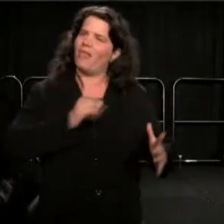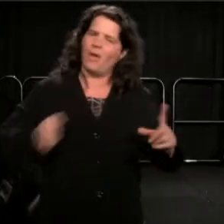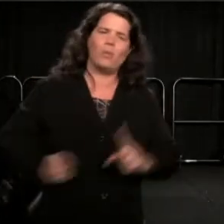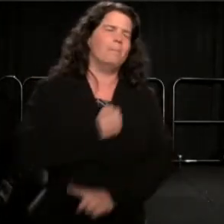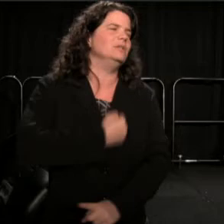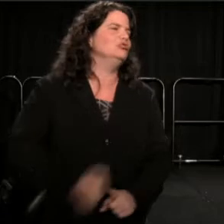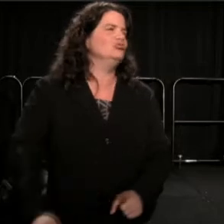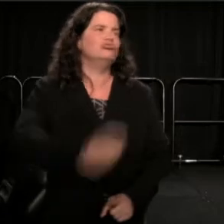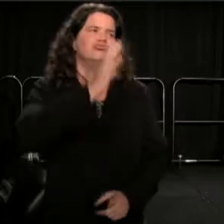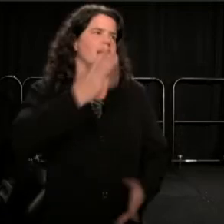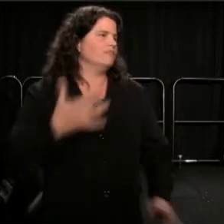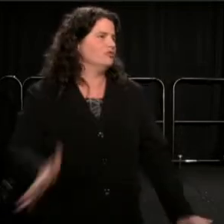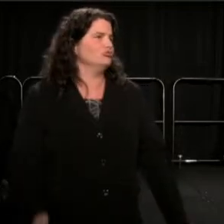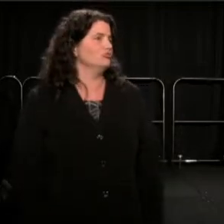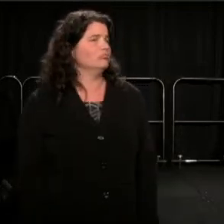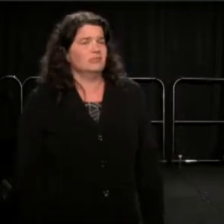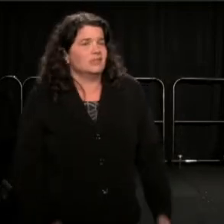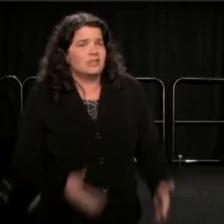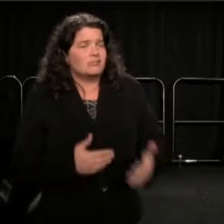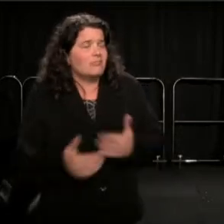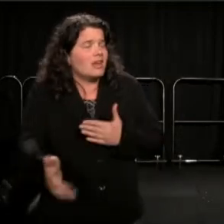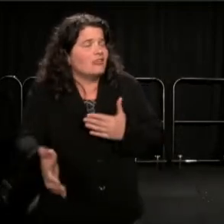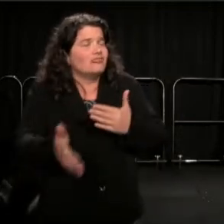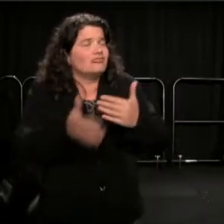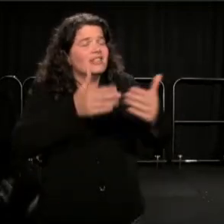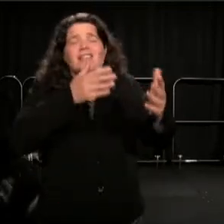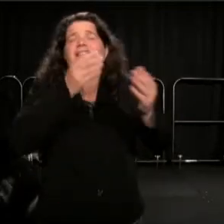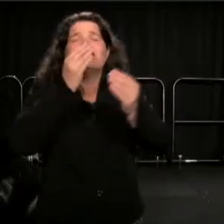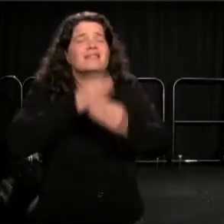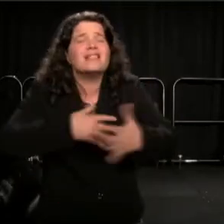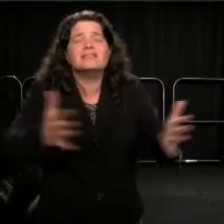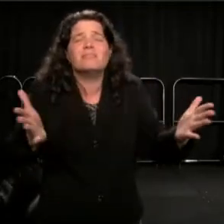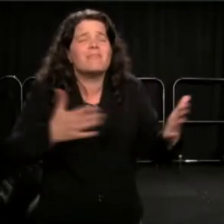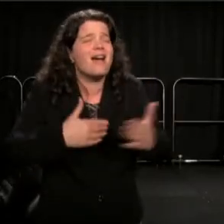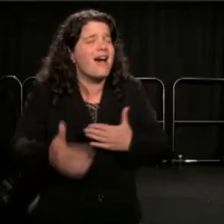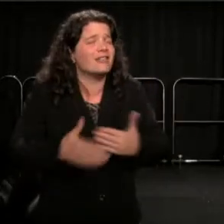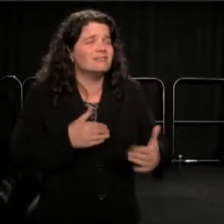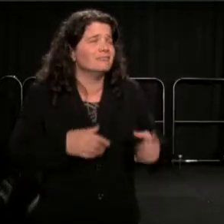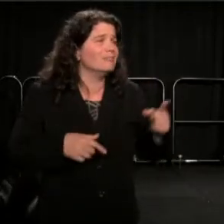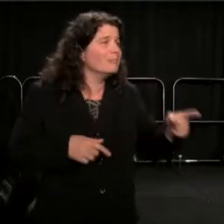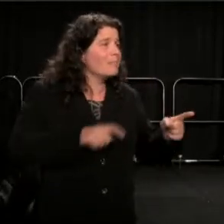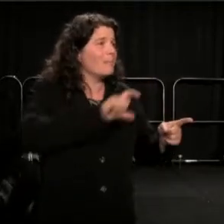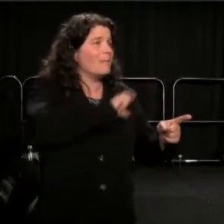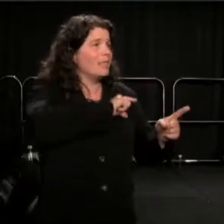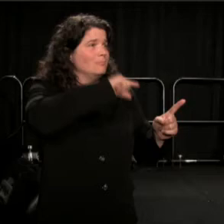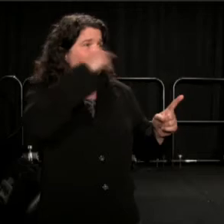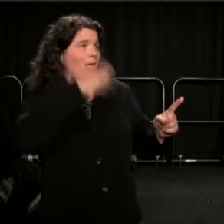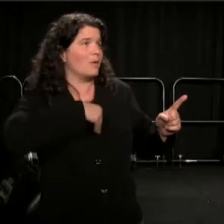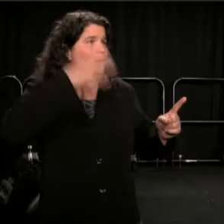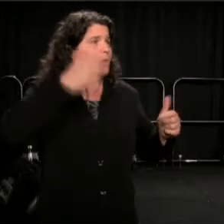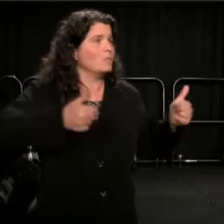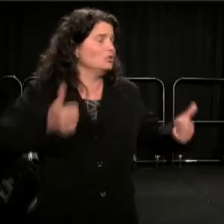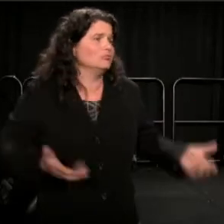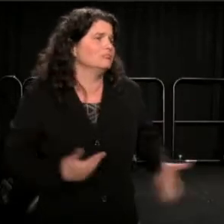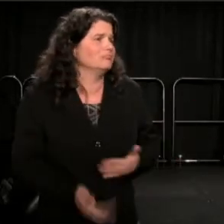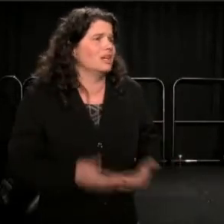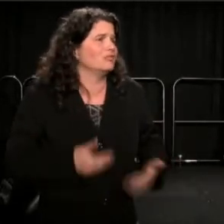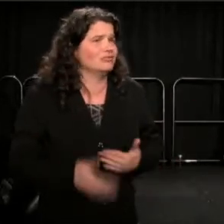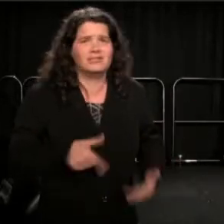It don't matter. It don't matter, if they black or white. At this point, this a'int no black or white situation.